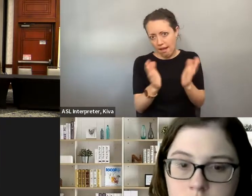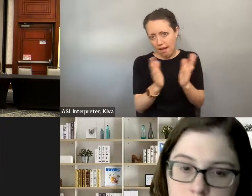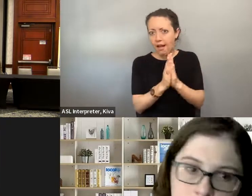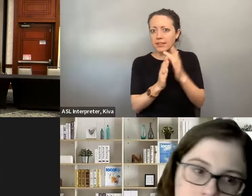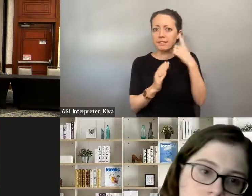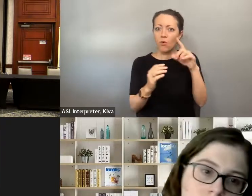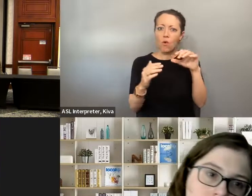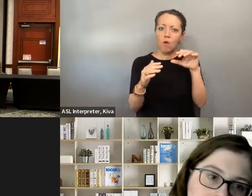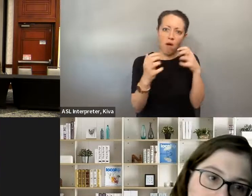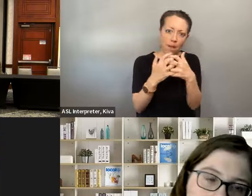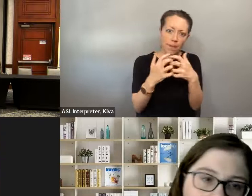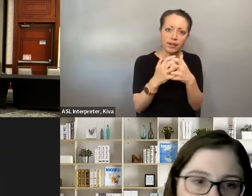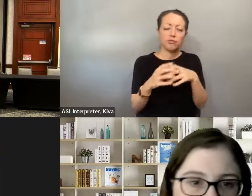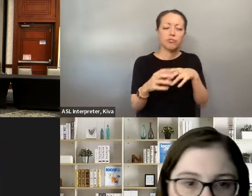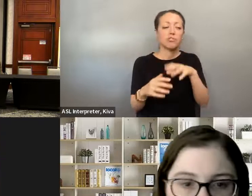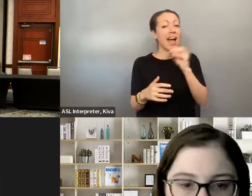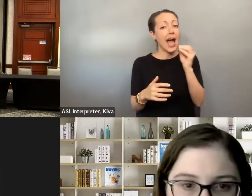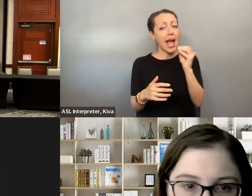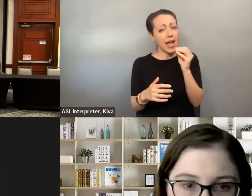mentioned, I think a lot of it is making sure that we're Advocates that we're asking for what we need, and that we are teaching others.